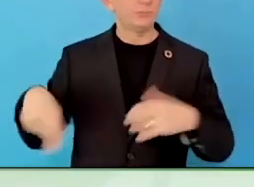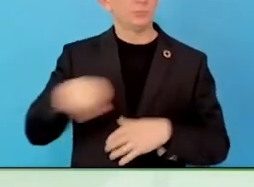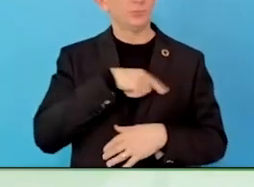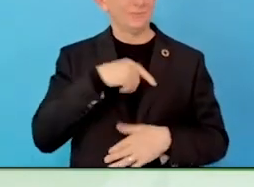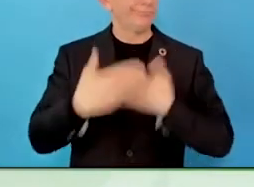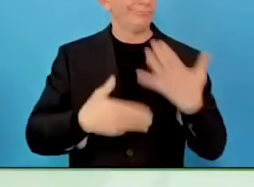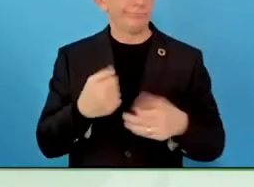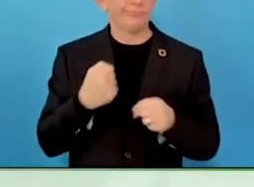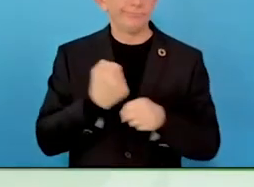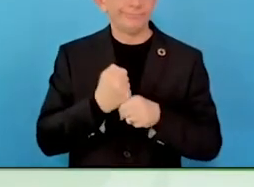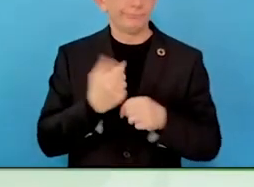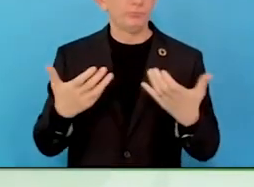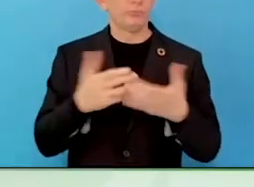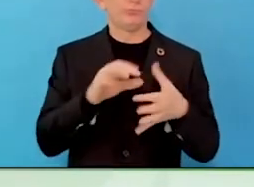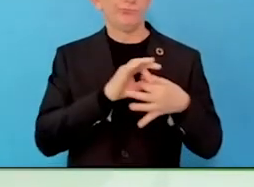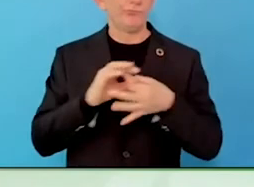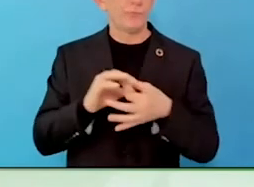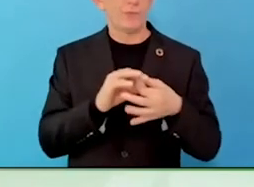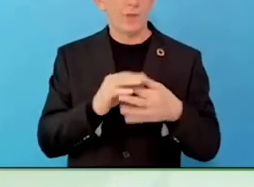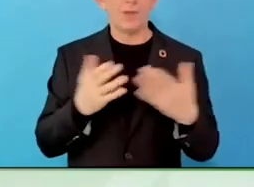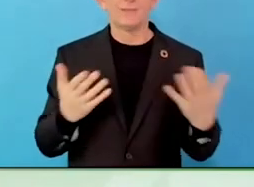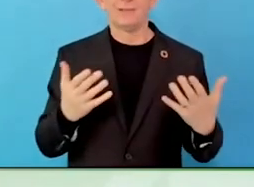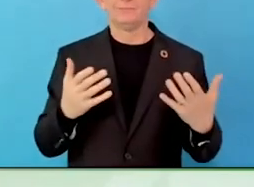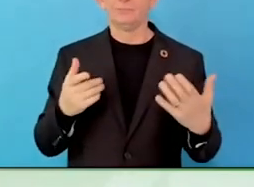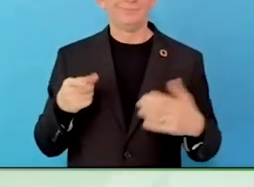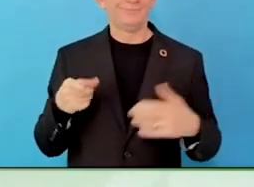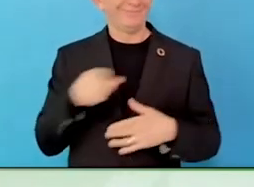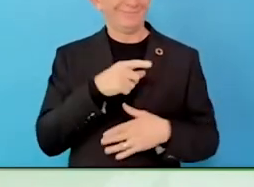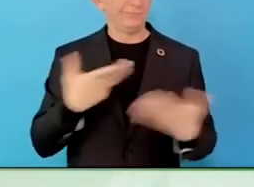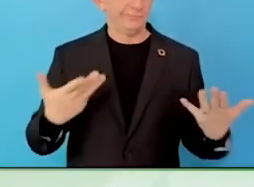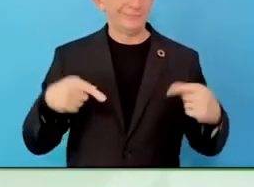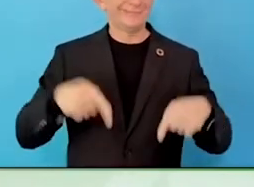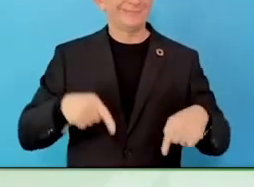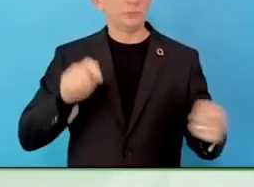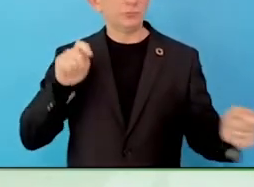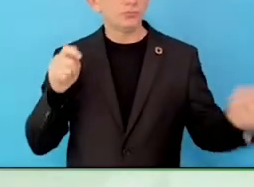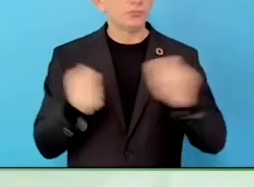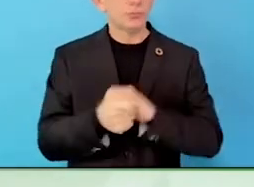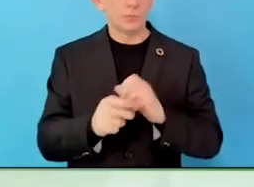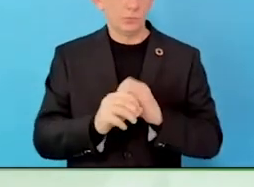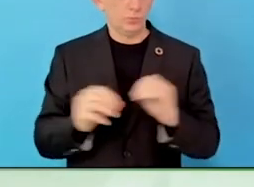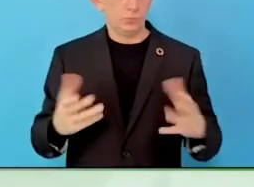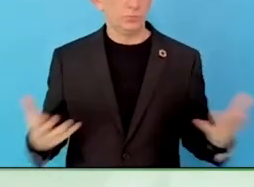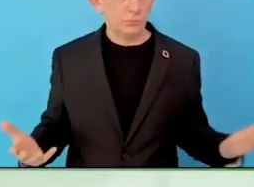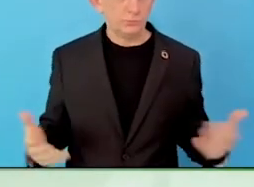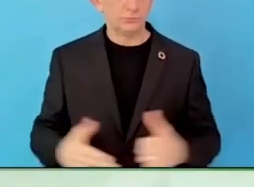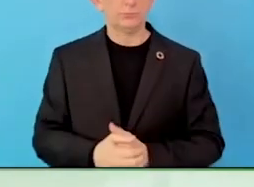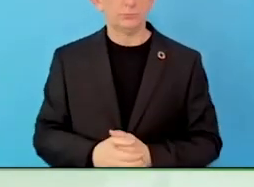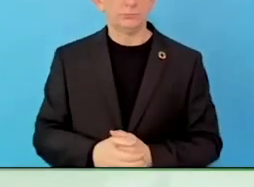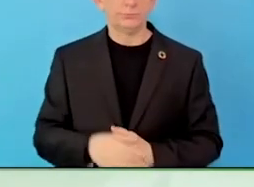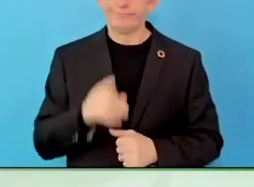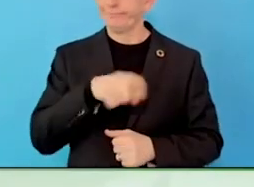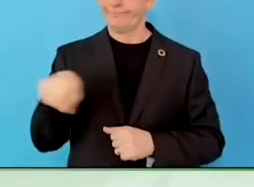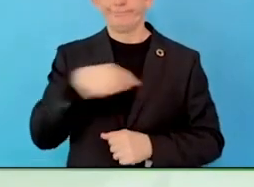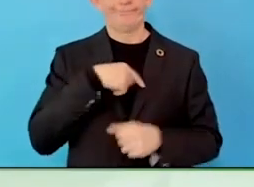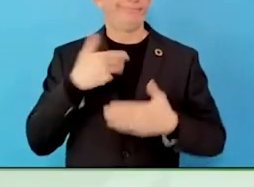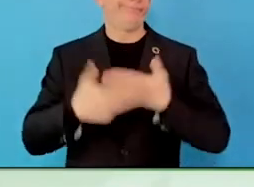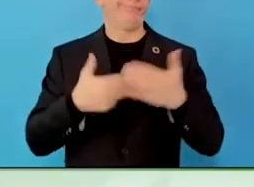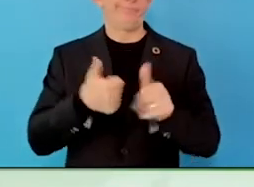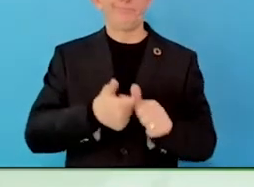One of the things that you learn is it is far easier to make English